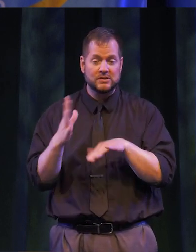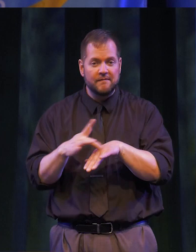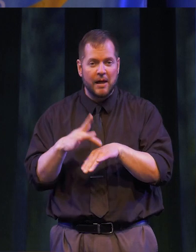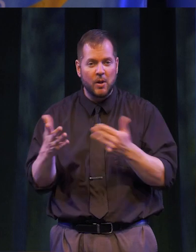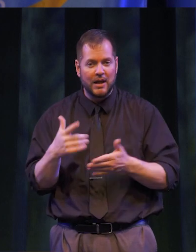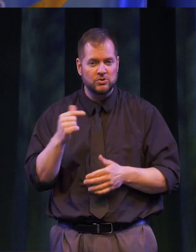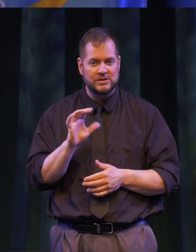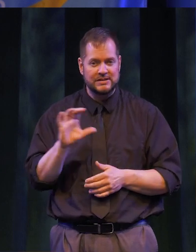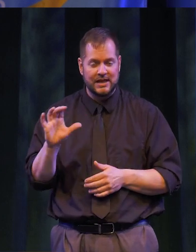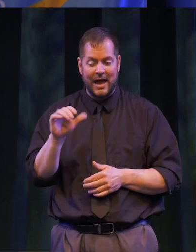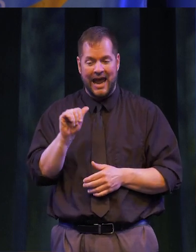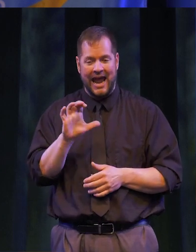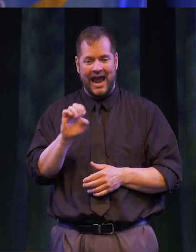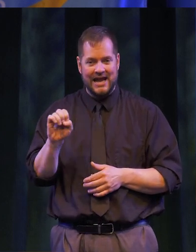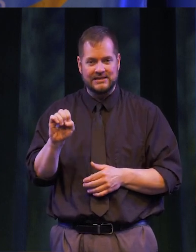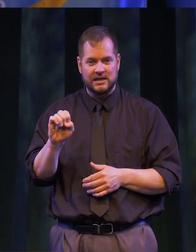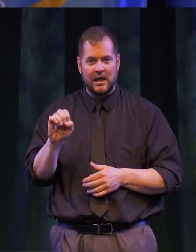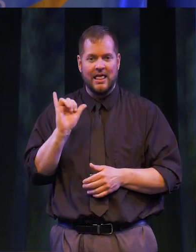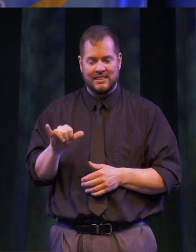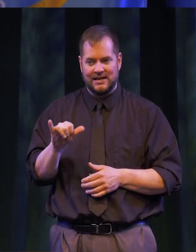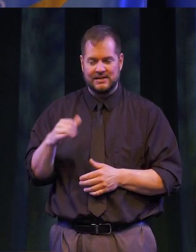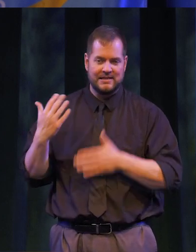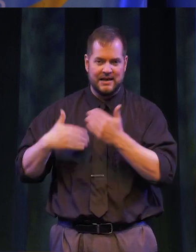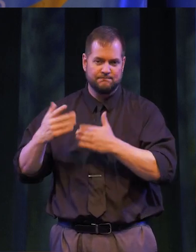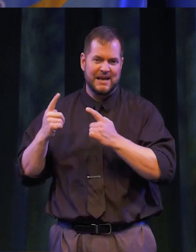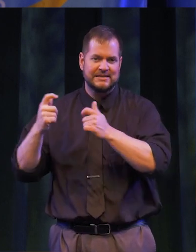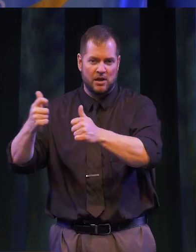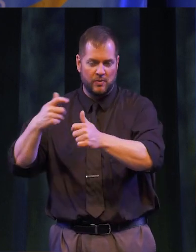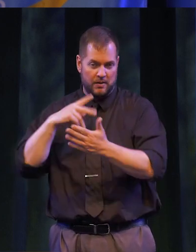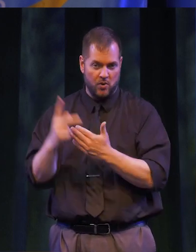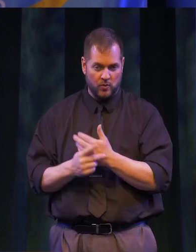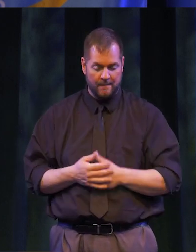THROUGH GENESEE’S HIGHLY REGARDED ACE OR ACCELERATED COLLEGE ENROLLMENT OFFICE. THESE